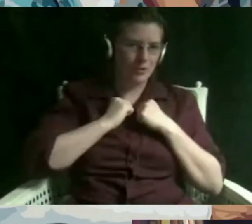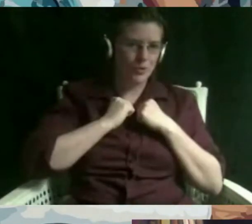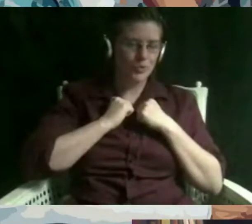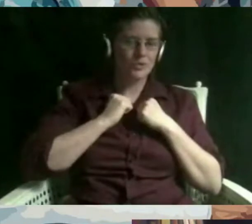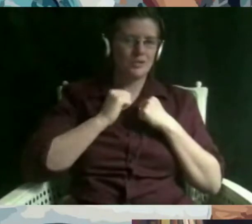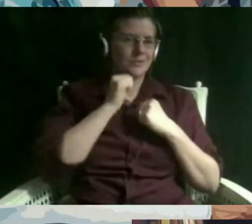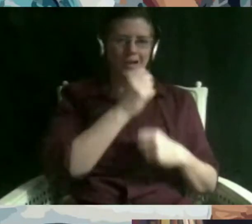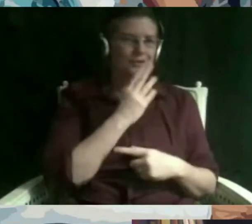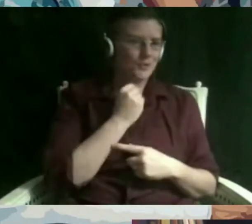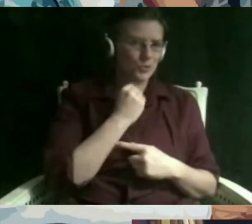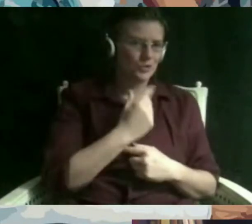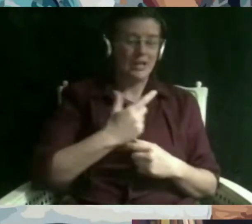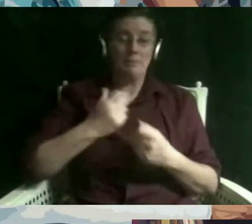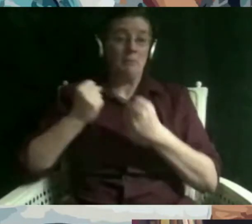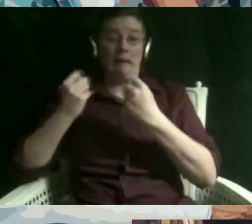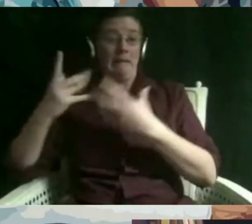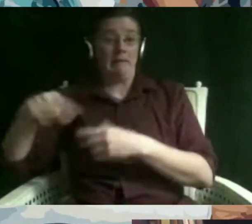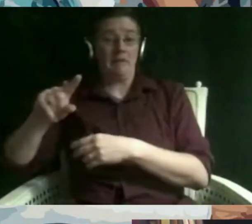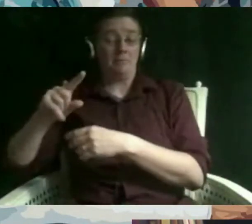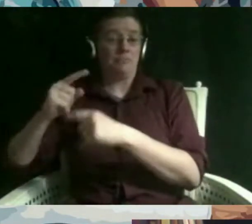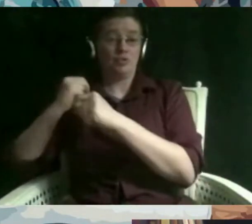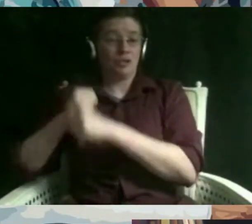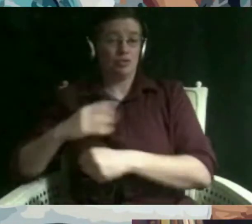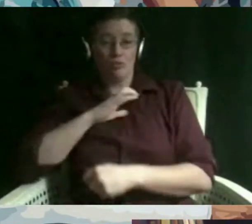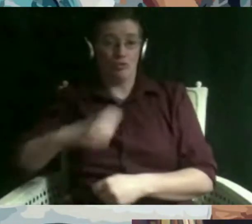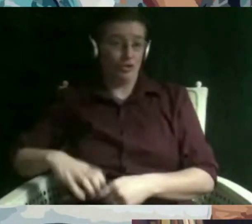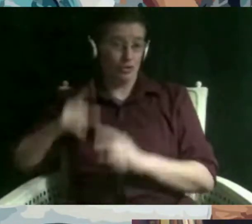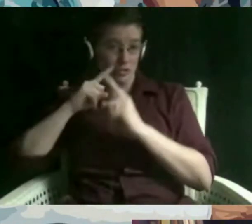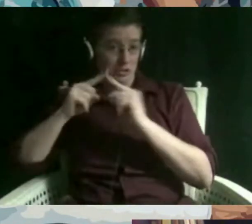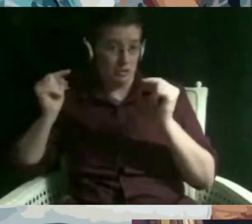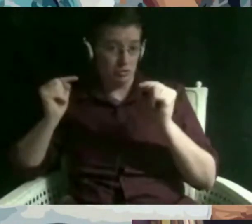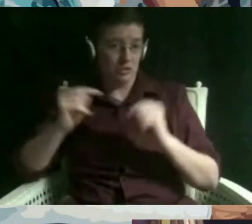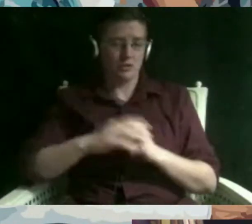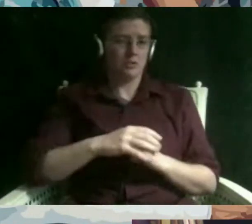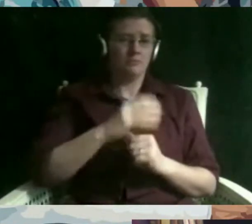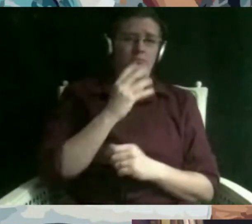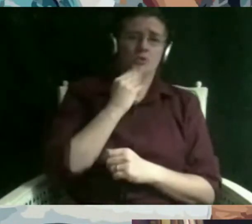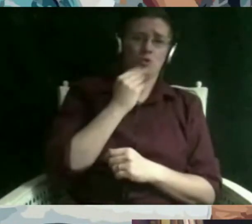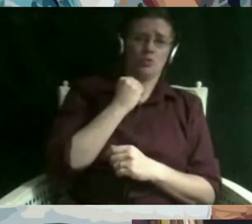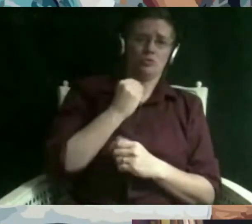disagree with um let alone jews um jews had nothing to do with the formulation of these